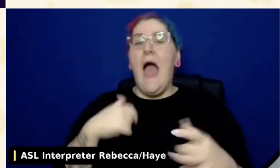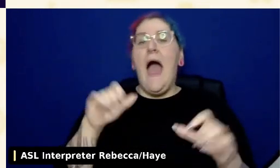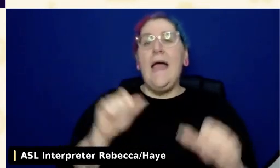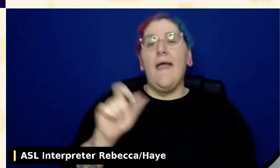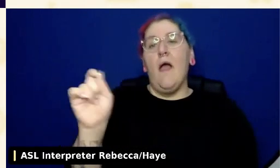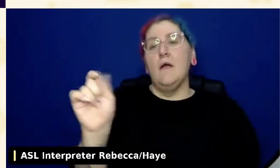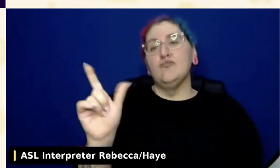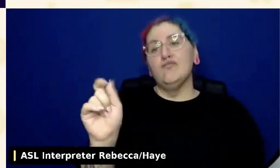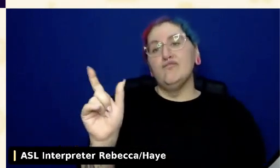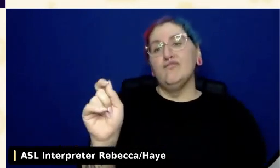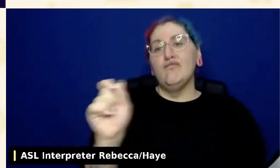and then toggle it back on.